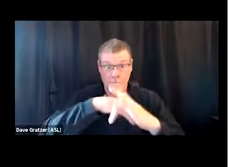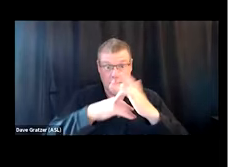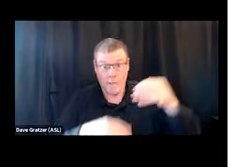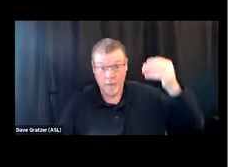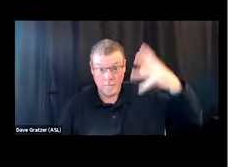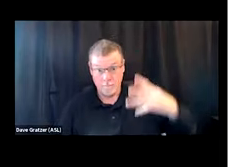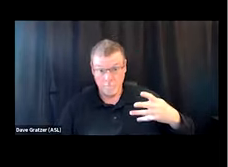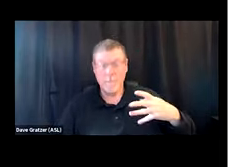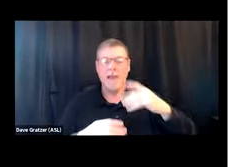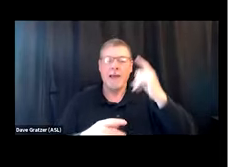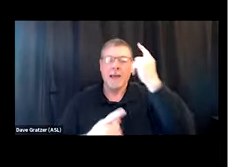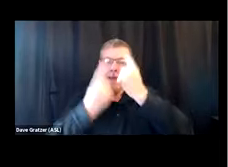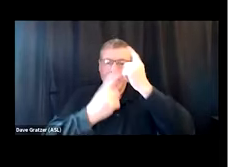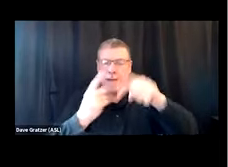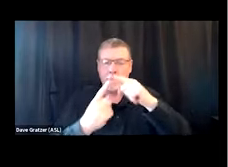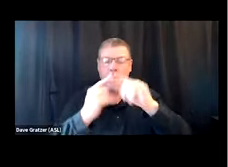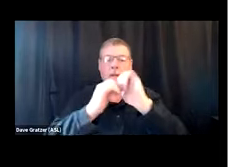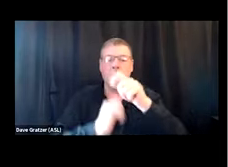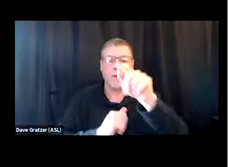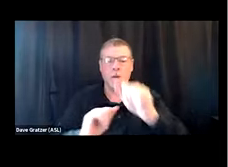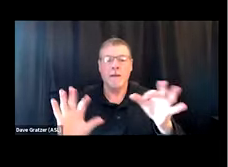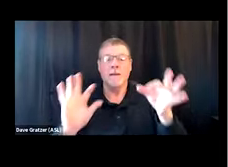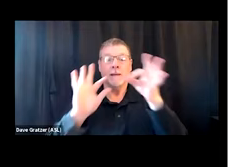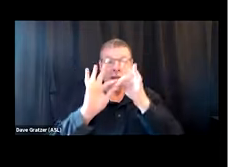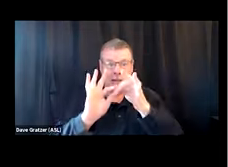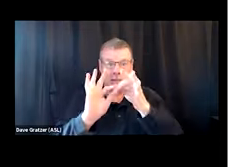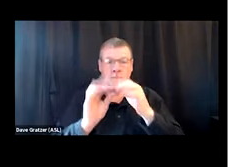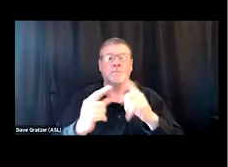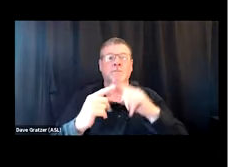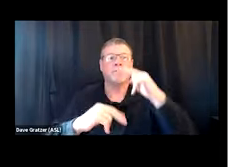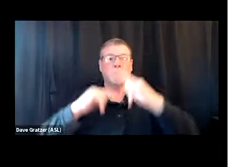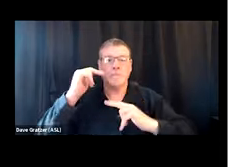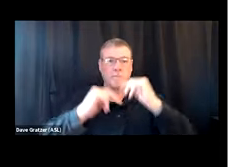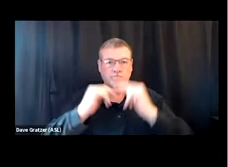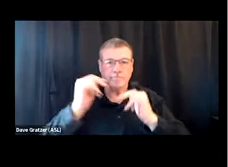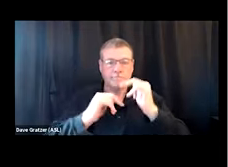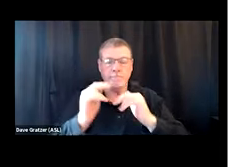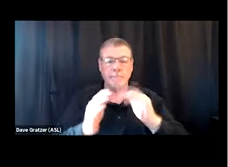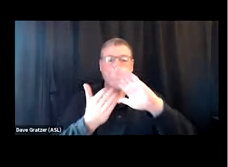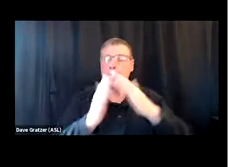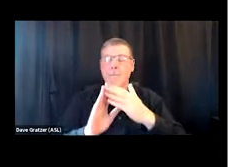how you can connect people to these resources to build a community where they're not experiencing judgment,